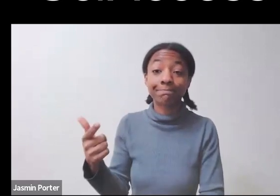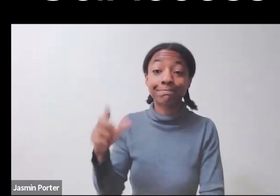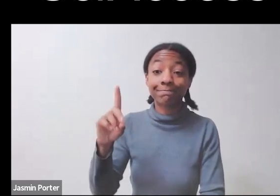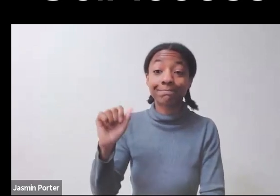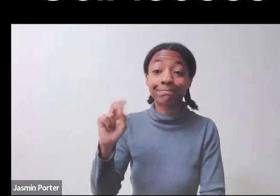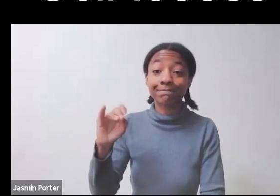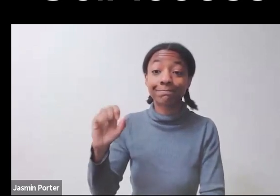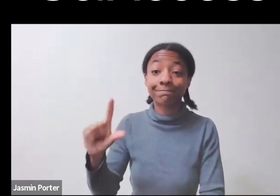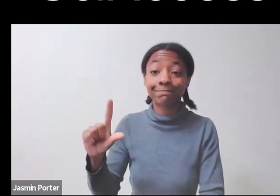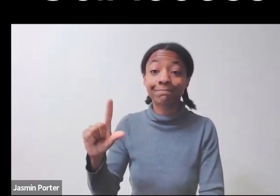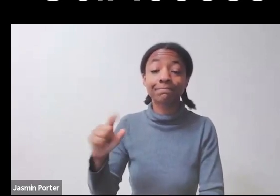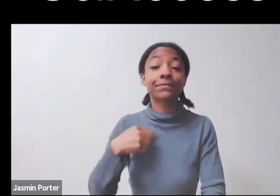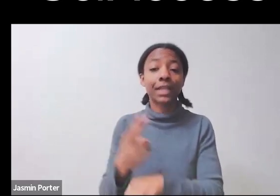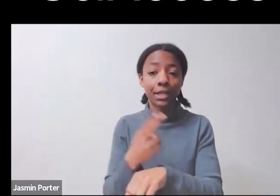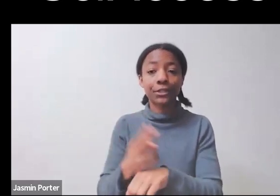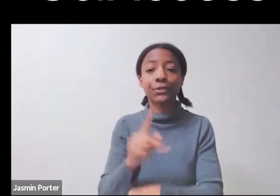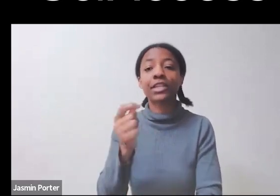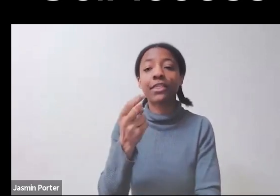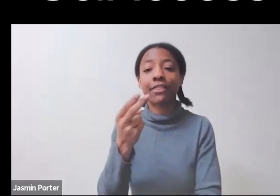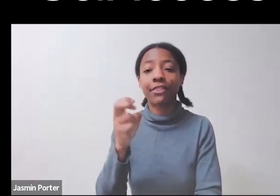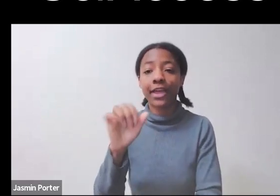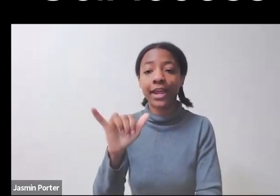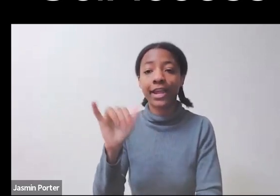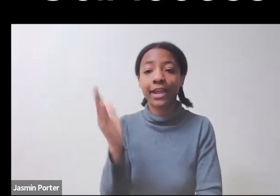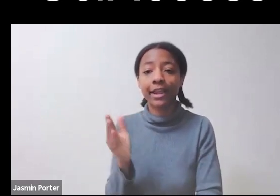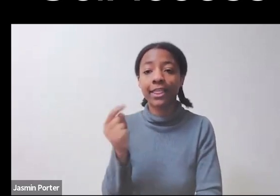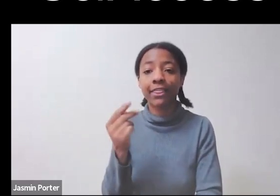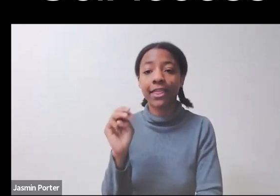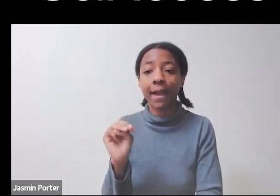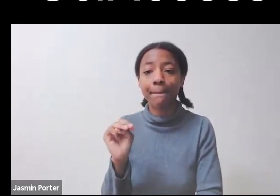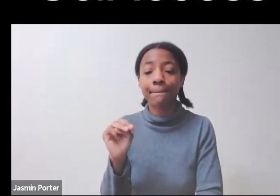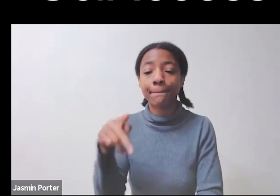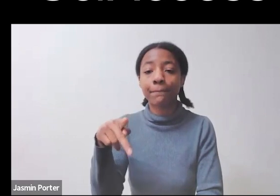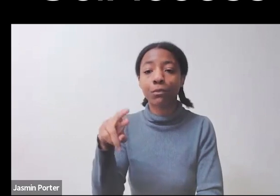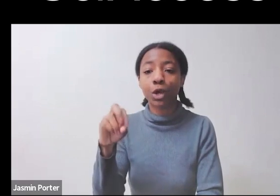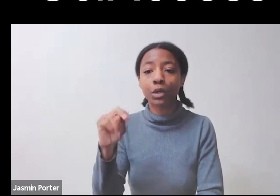I use they, them pronouns. There's a picture here in my own image description, a white,